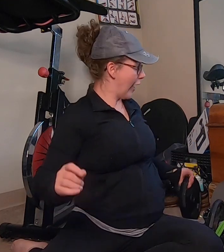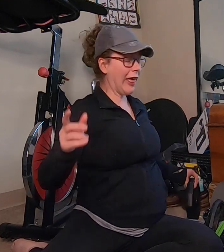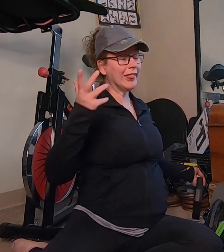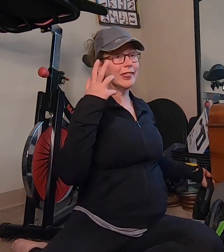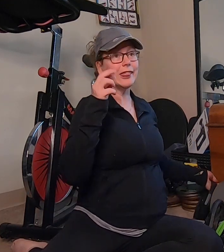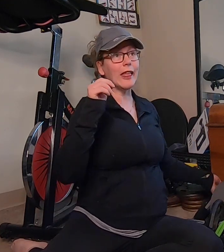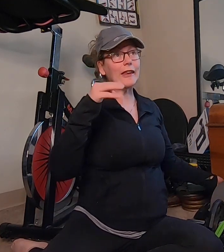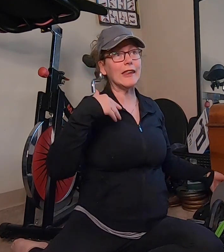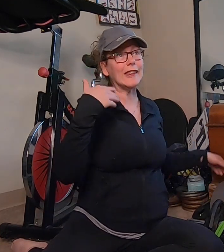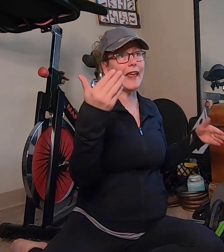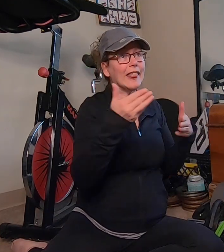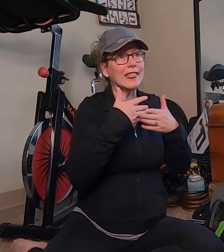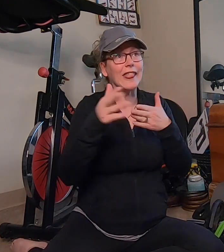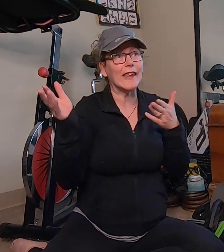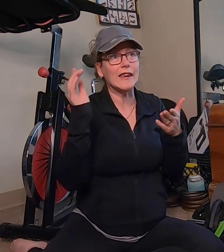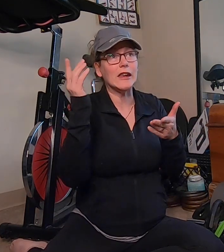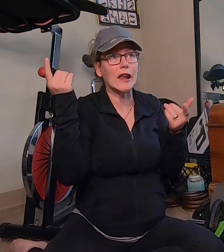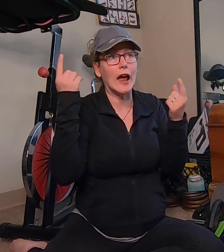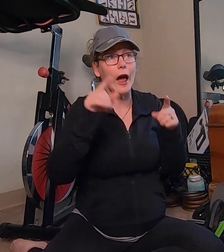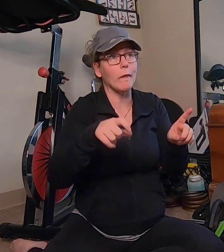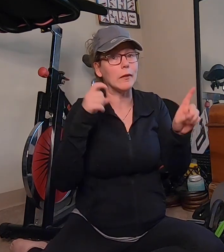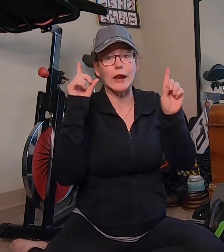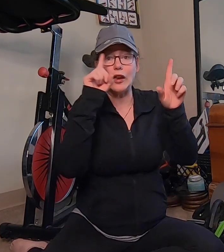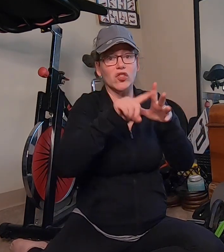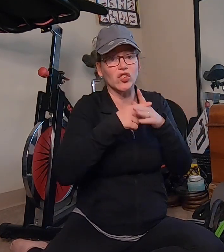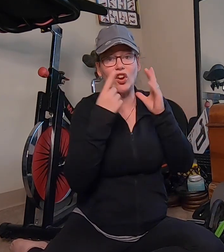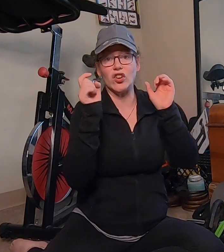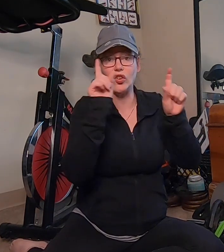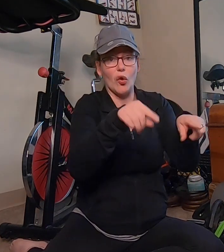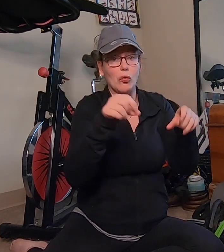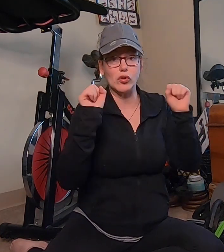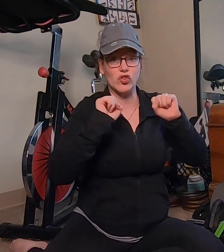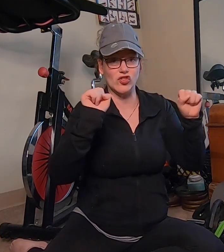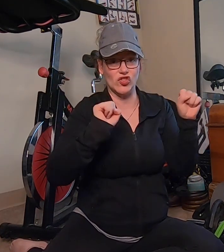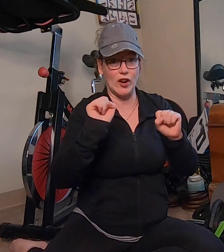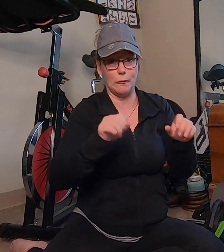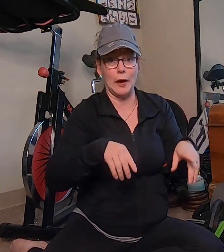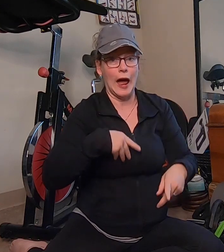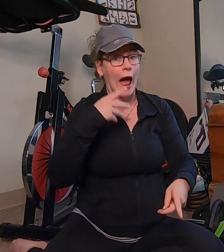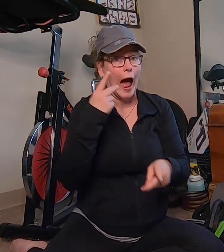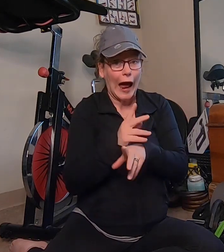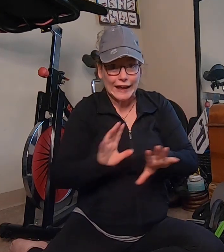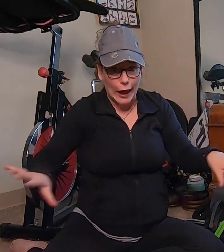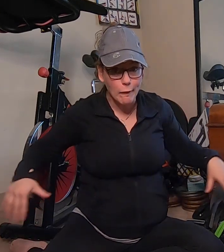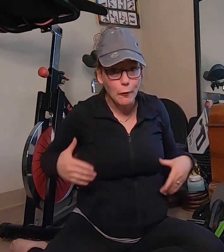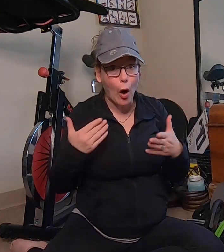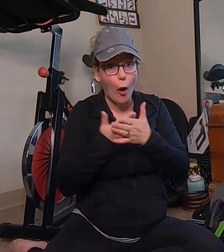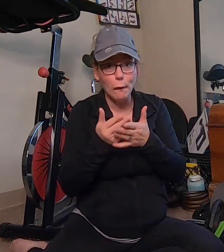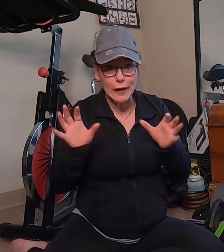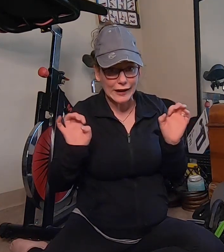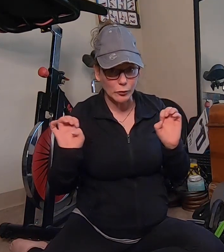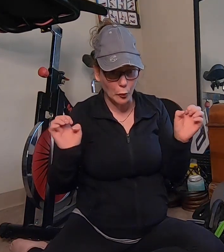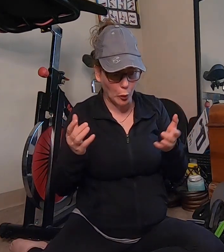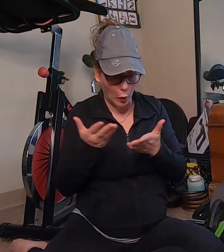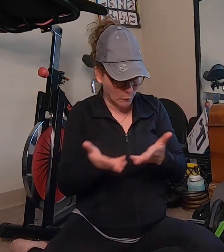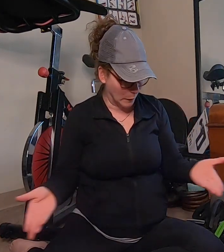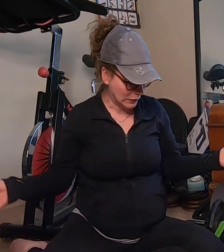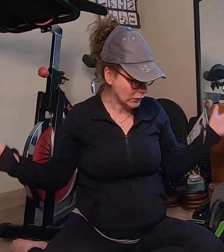and then the next thing happened I started going to the gym I kept all my equipment